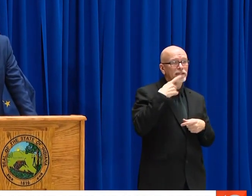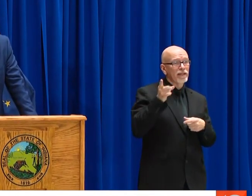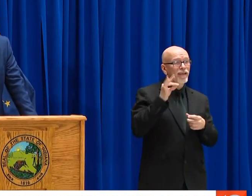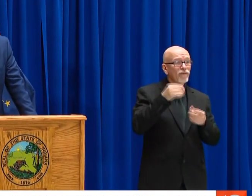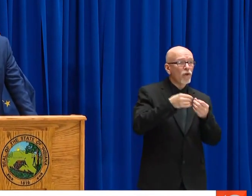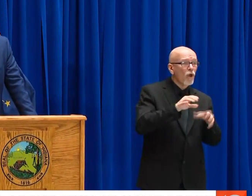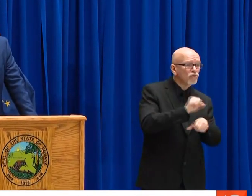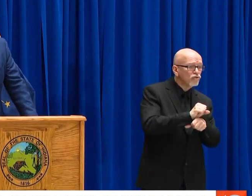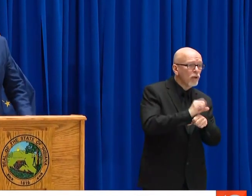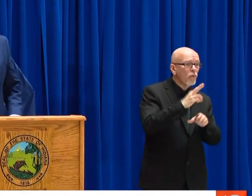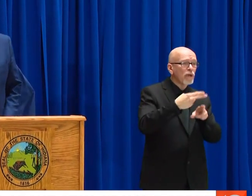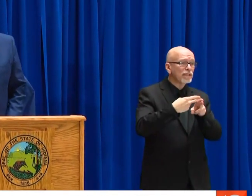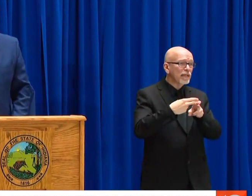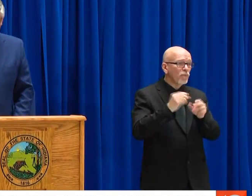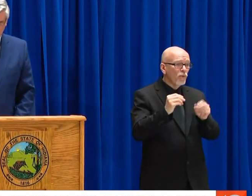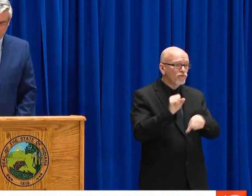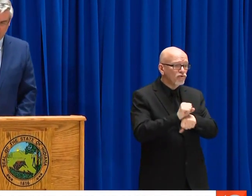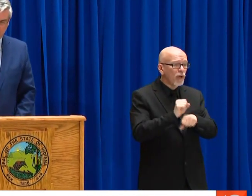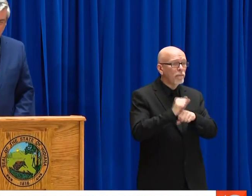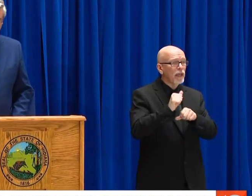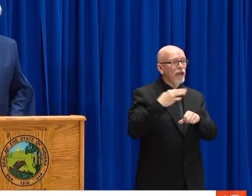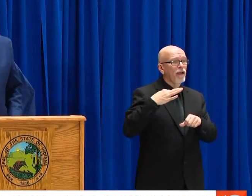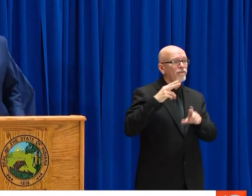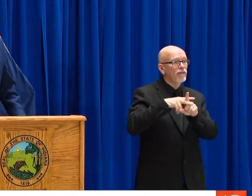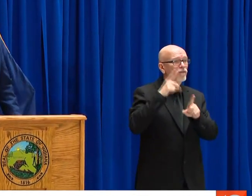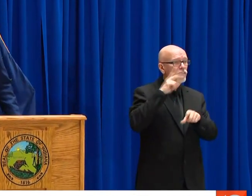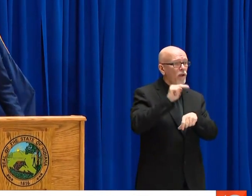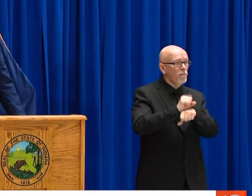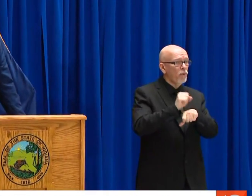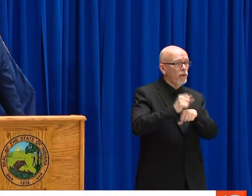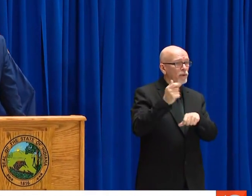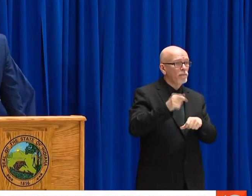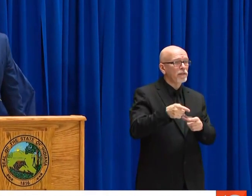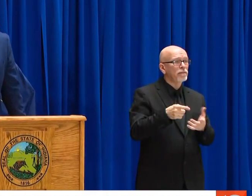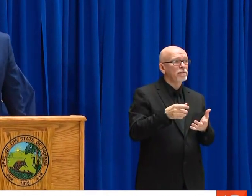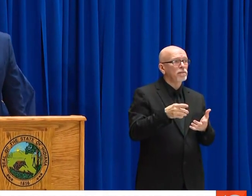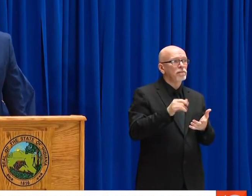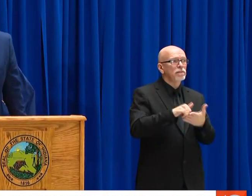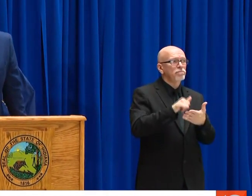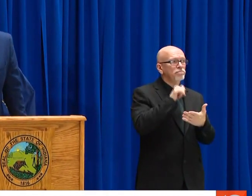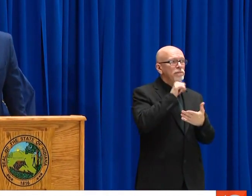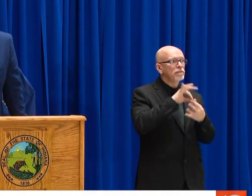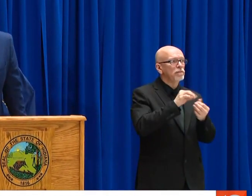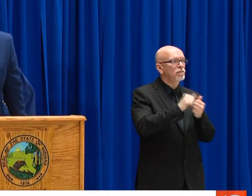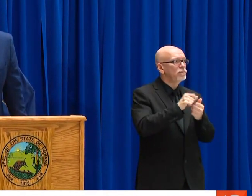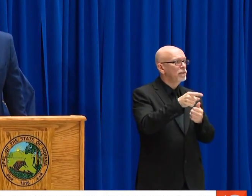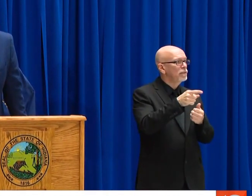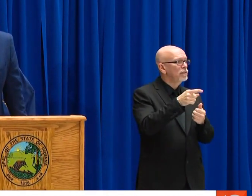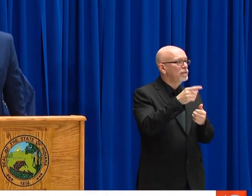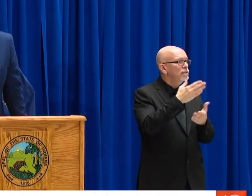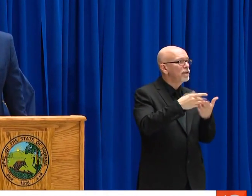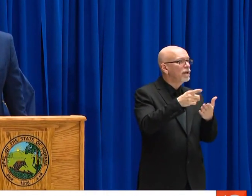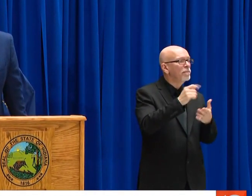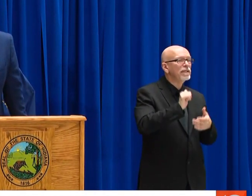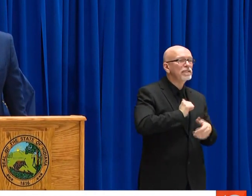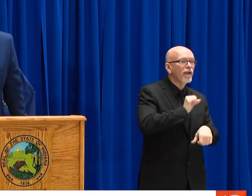I'VE GOT A DEADLINE TOMORROW. SO COMMISSIONER PAYNE TALKED ABOUT IF YOU'VE LOST YOUR JOB OR IF YOU'RE TEMPORARILY OUT OF